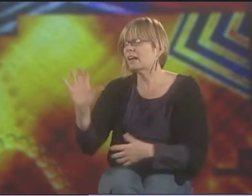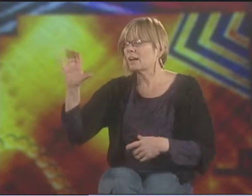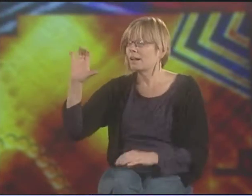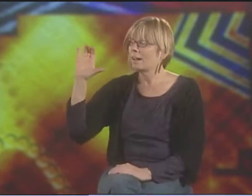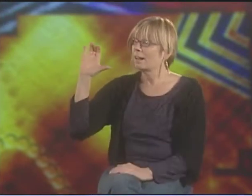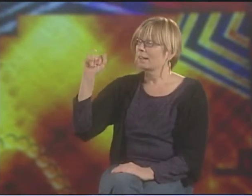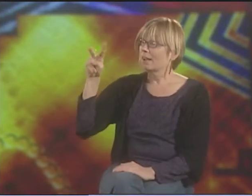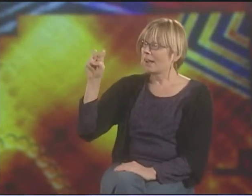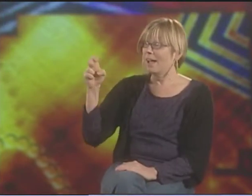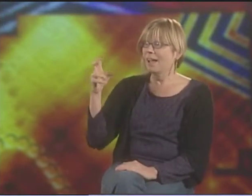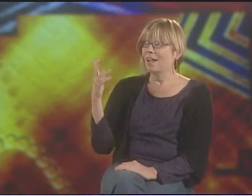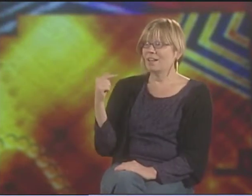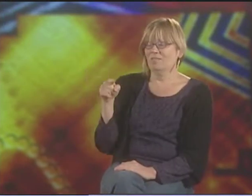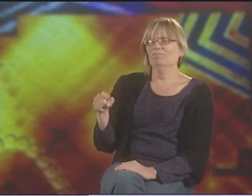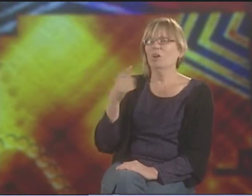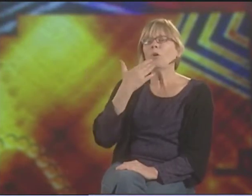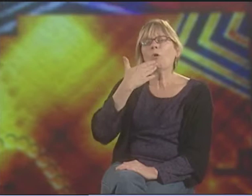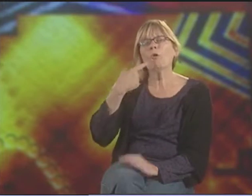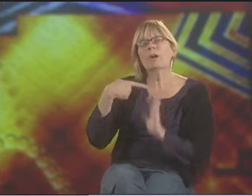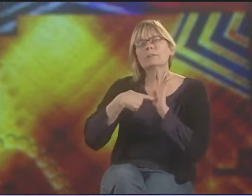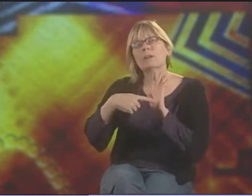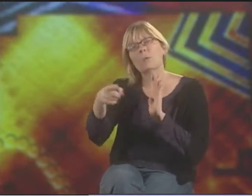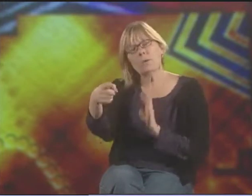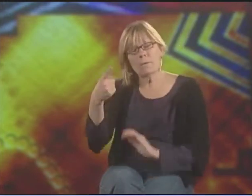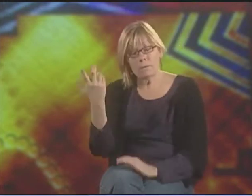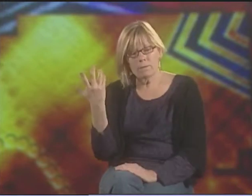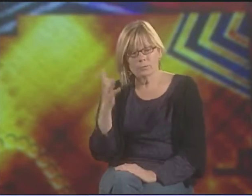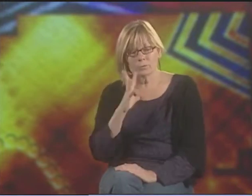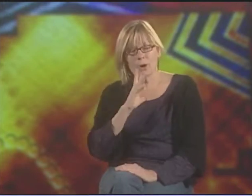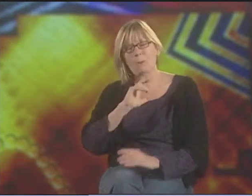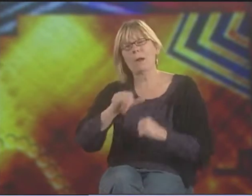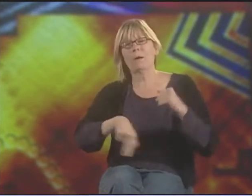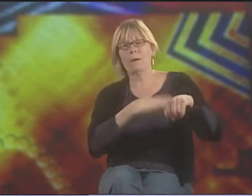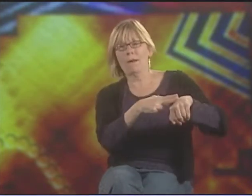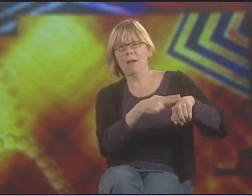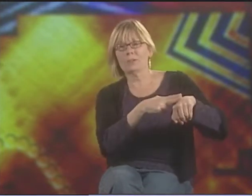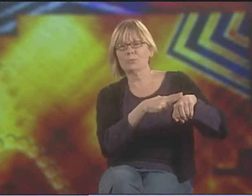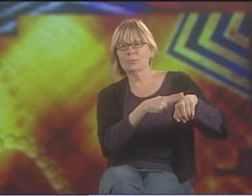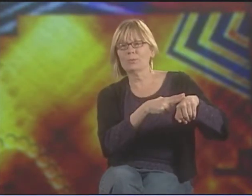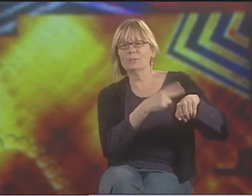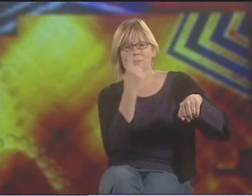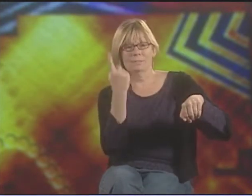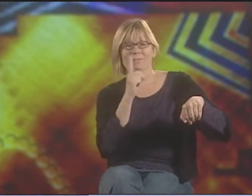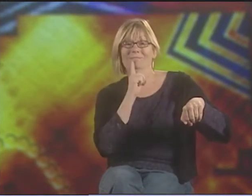"THE CAVE" IS ALSO A REALLY GREAT EXAMPLE. WHEN YOU TALK ABOUT NATURE AND DEAF PEOPLE,